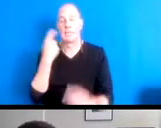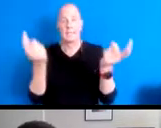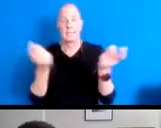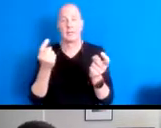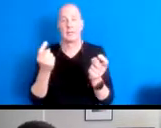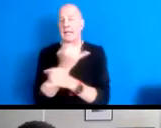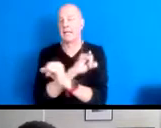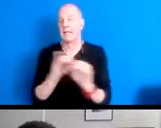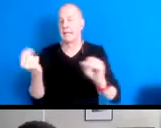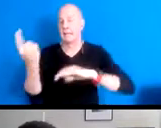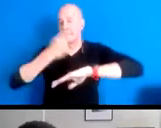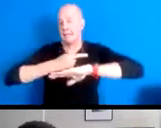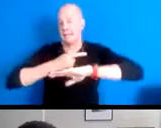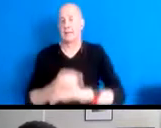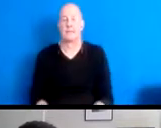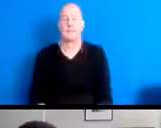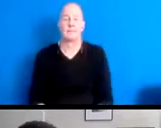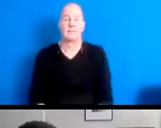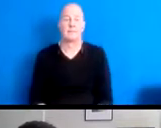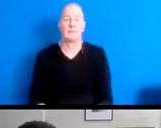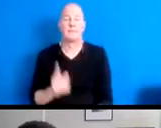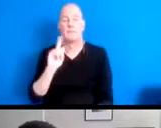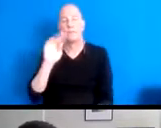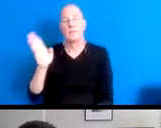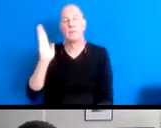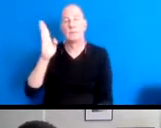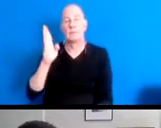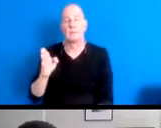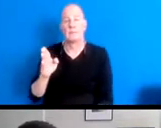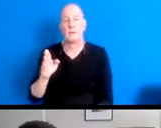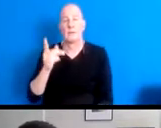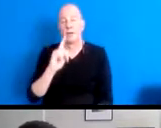15:36:19 In his speech delivered to 600 free white people.